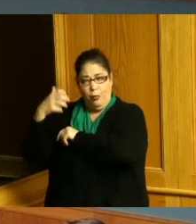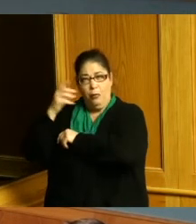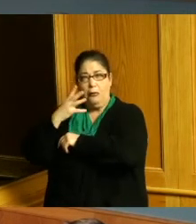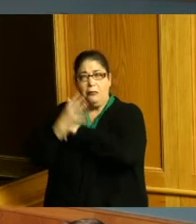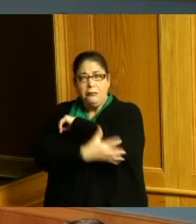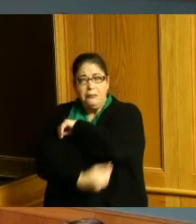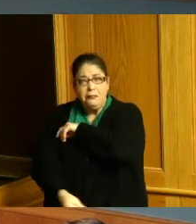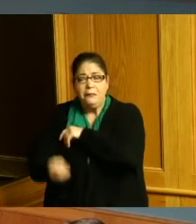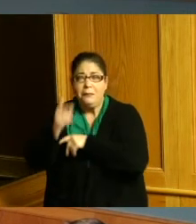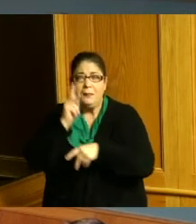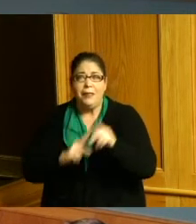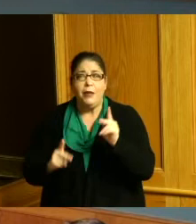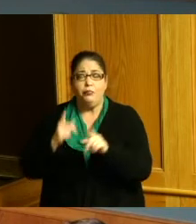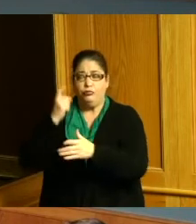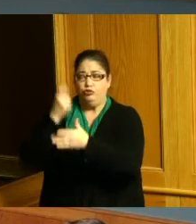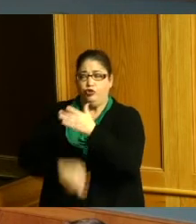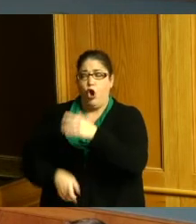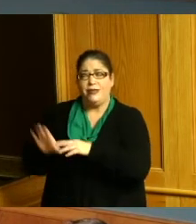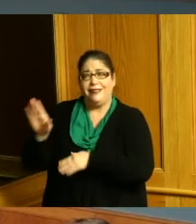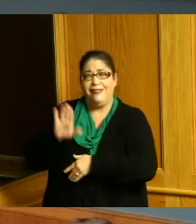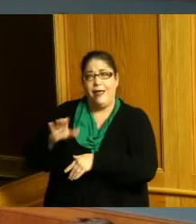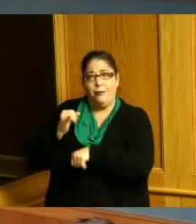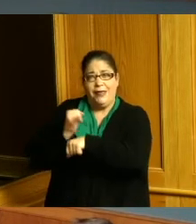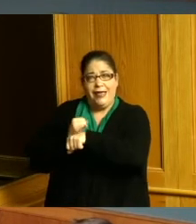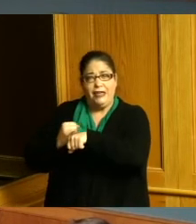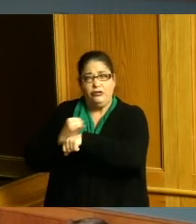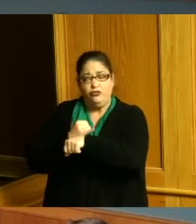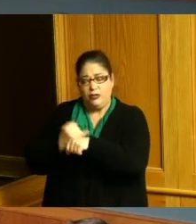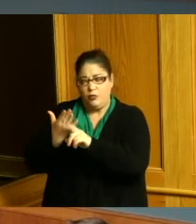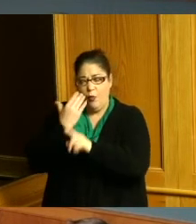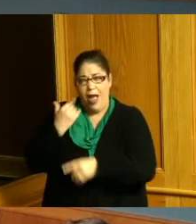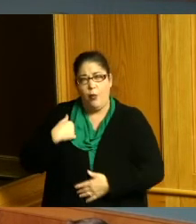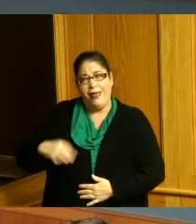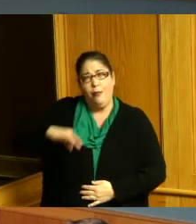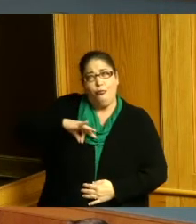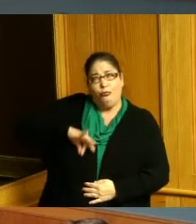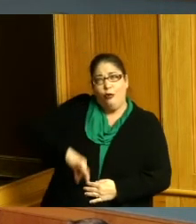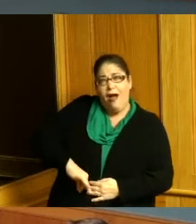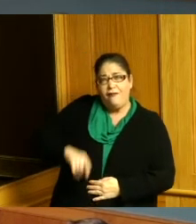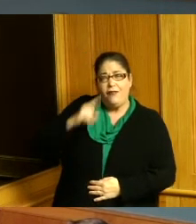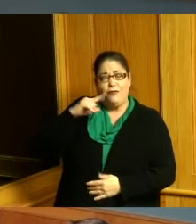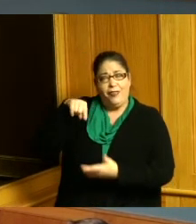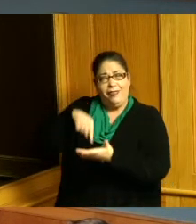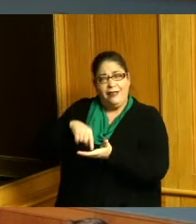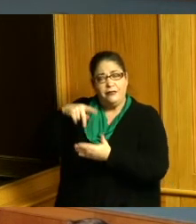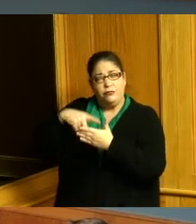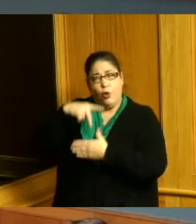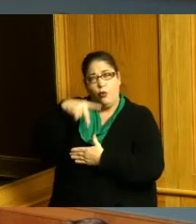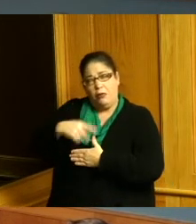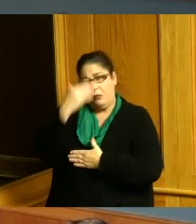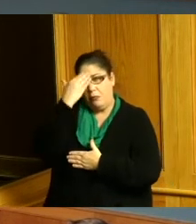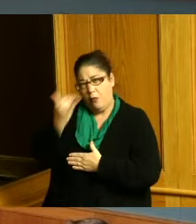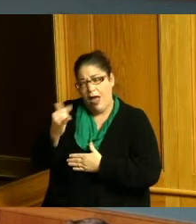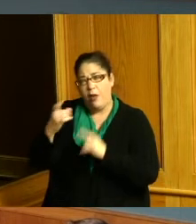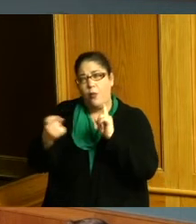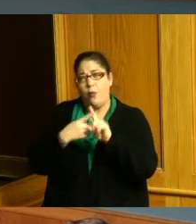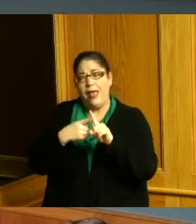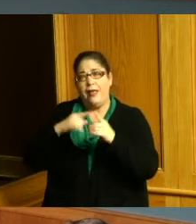interest why are we making any profit off of this program when the community block grant money